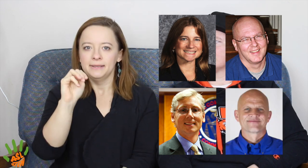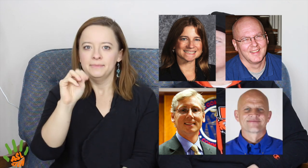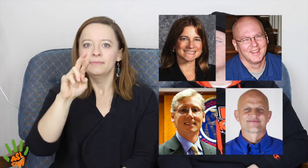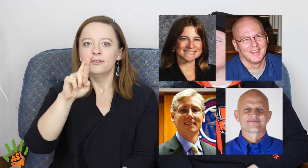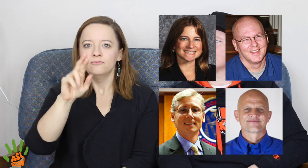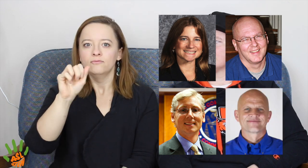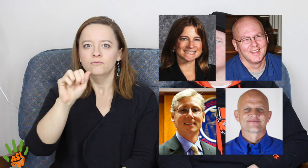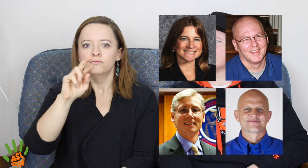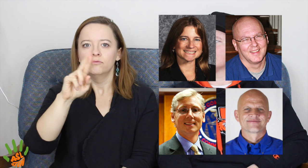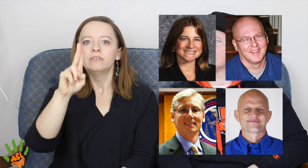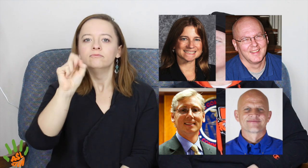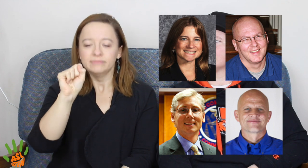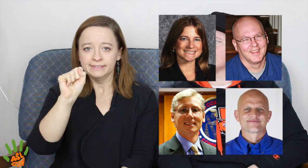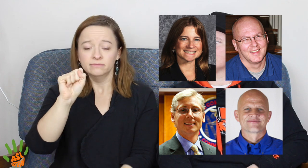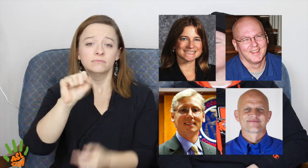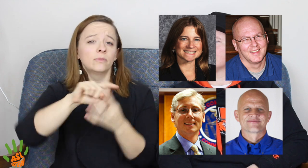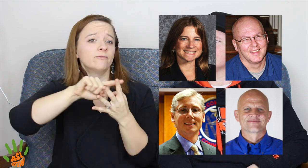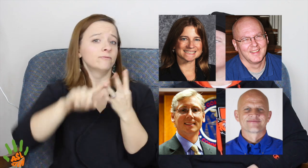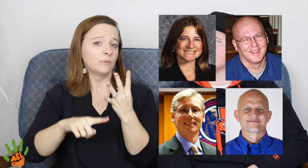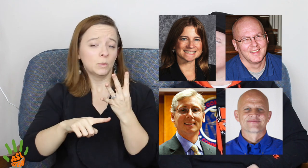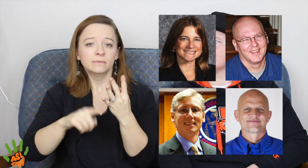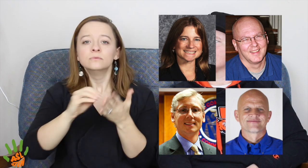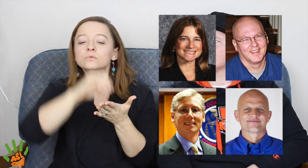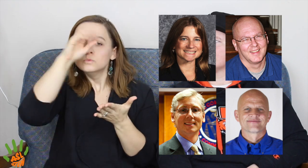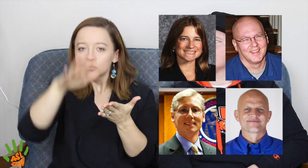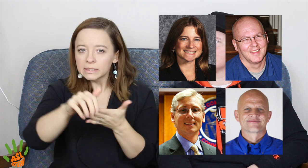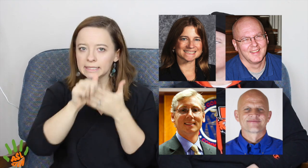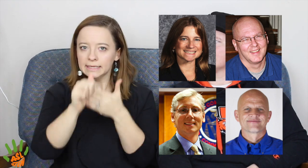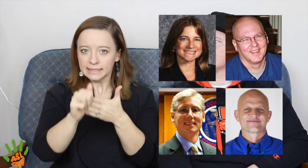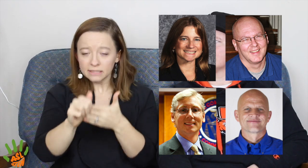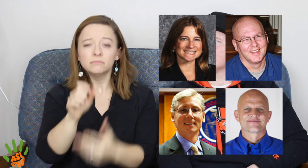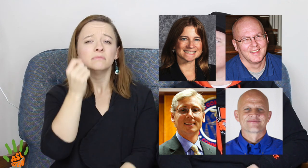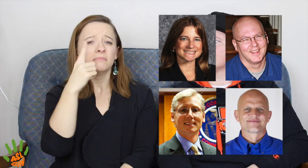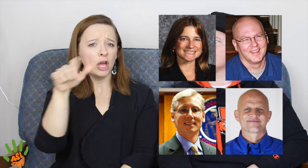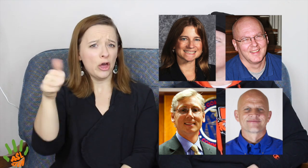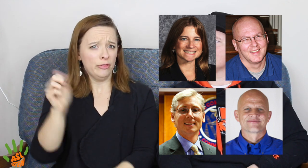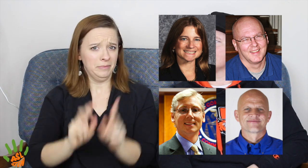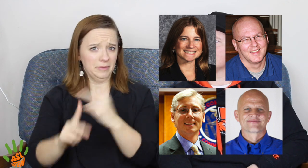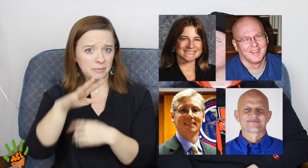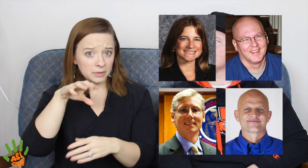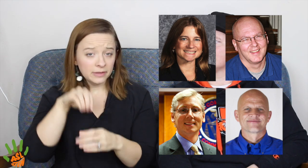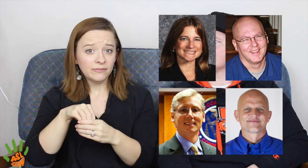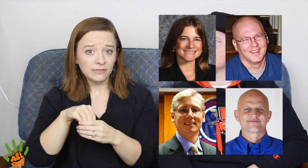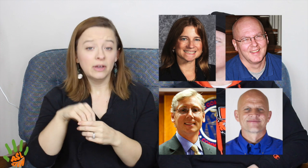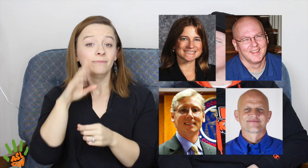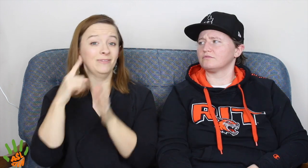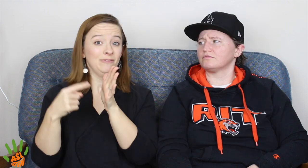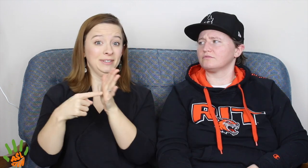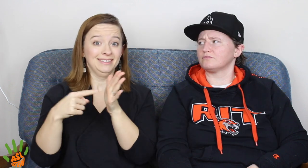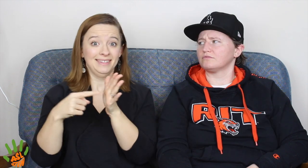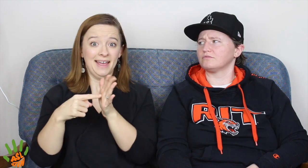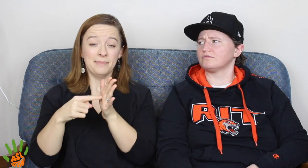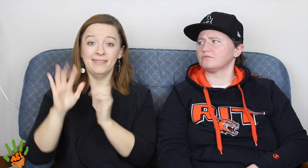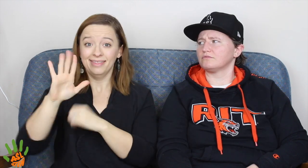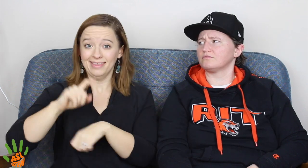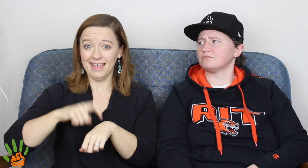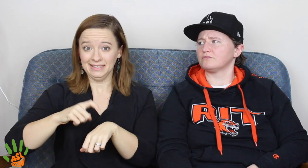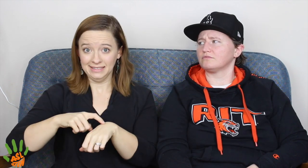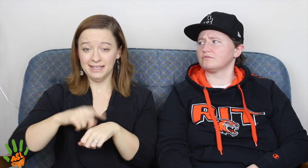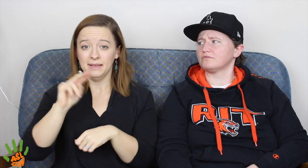and Tim Rarus. So, there were all student leaders. Now, there were other people obviously involved as well.